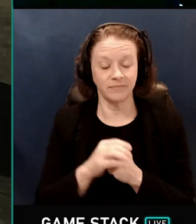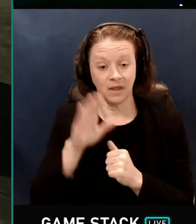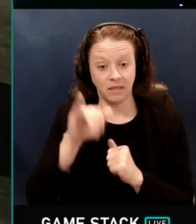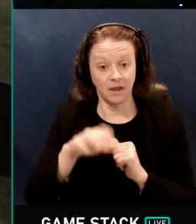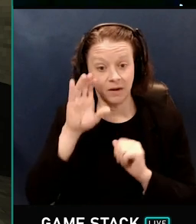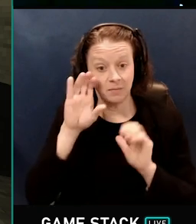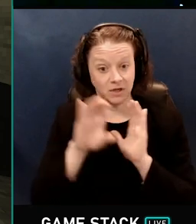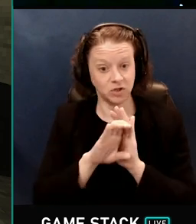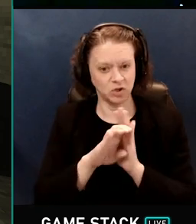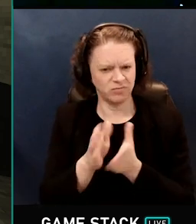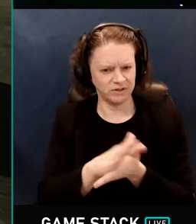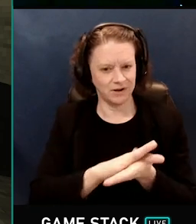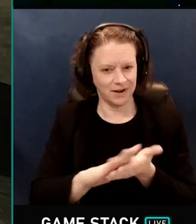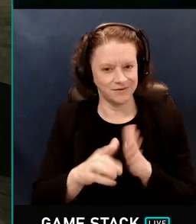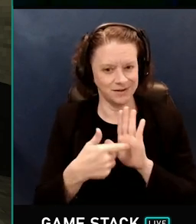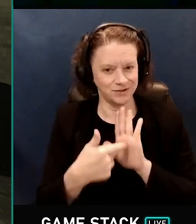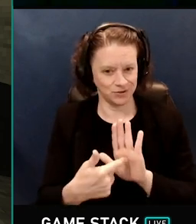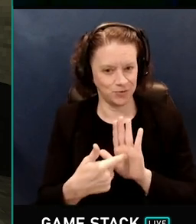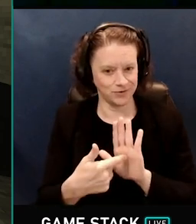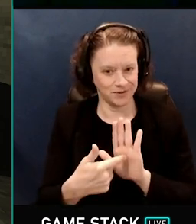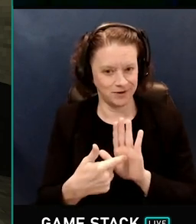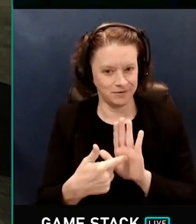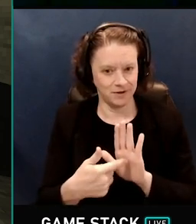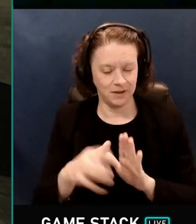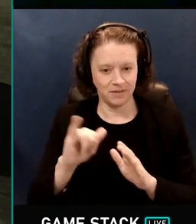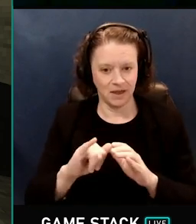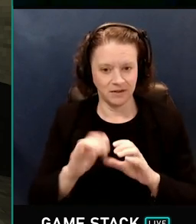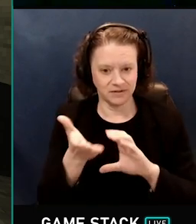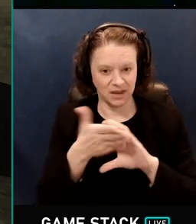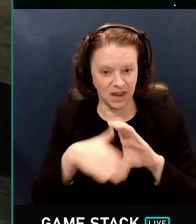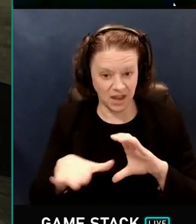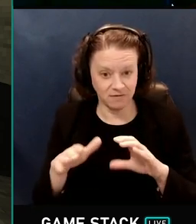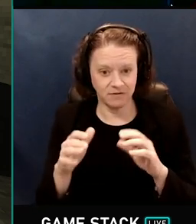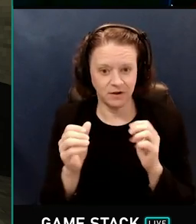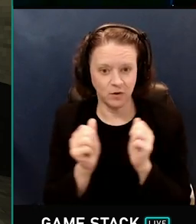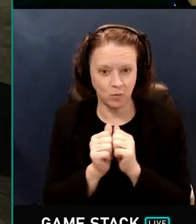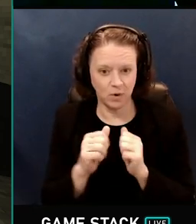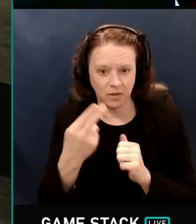So this picture nicely demonstrates some of this. It's a cave, with a hole in the roof.